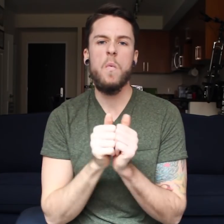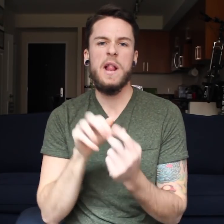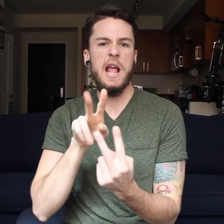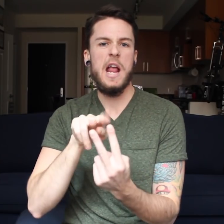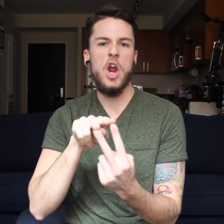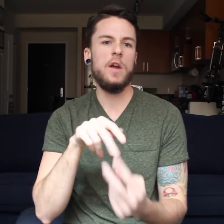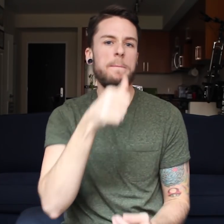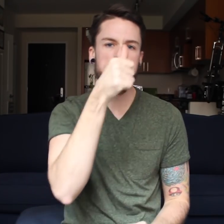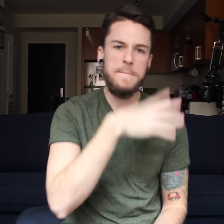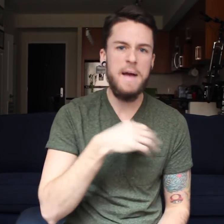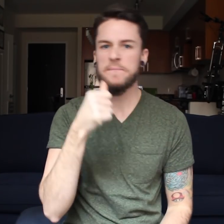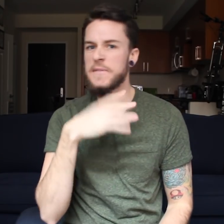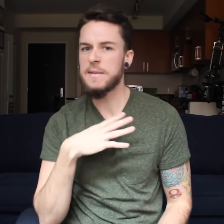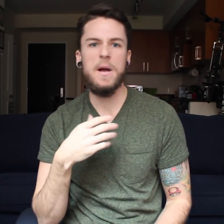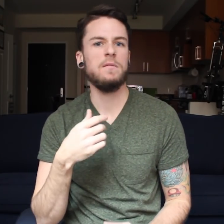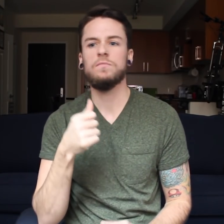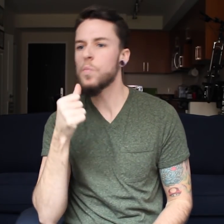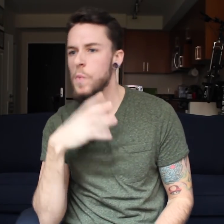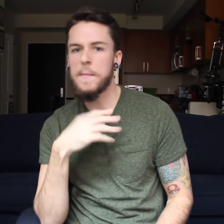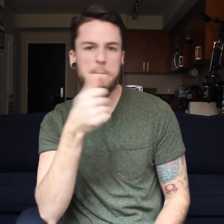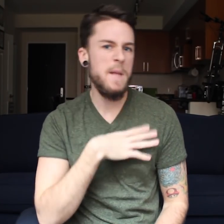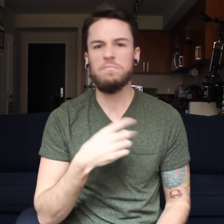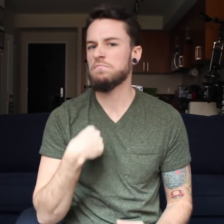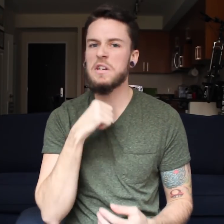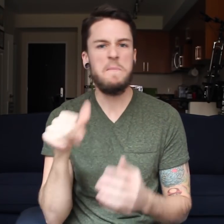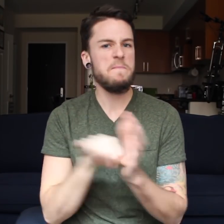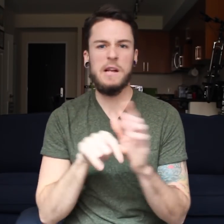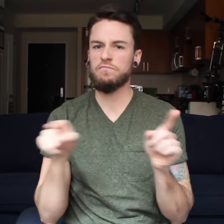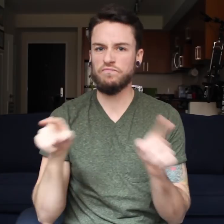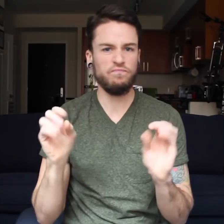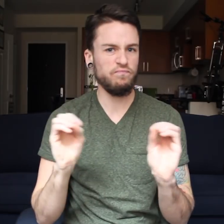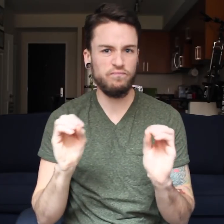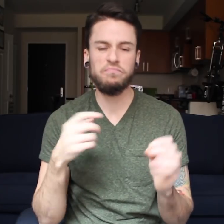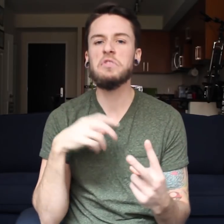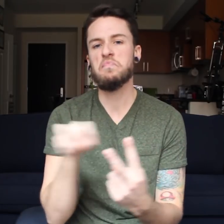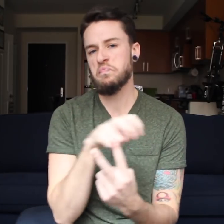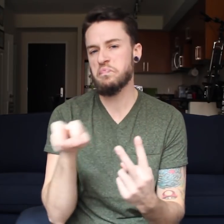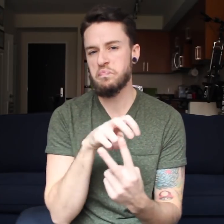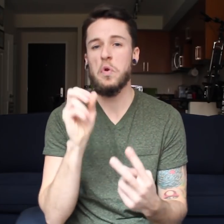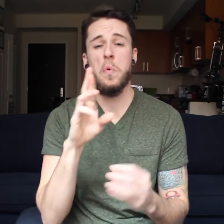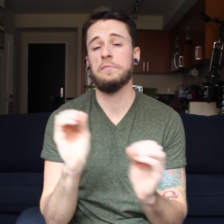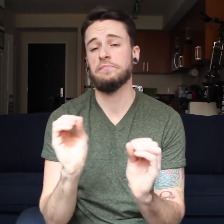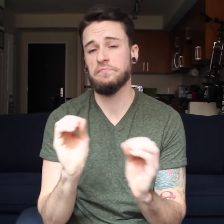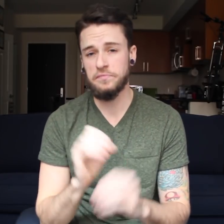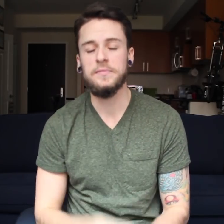with either gender - man or woman. Sometimes, I am one or the other, both or neither of them.